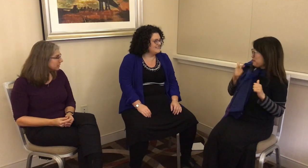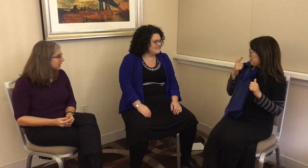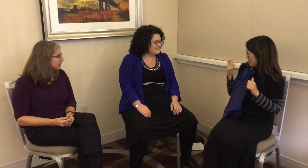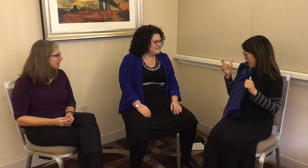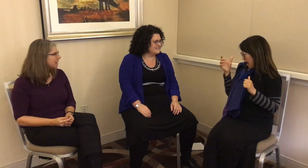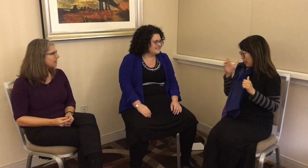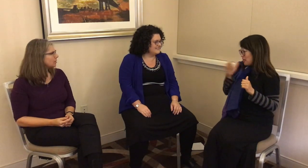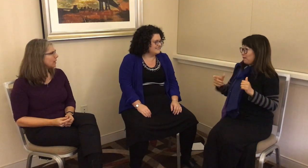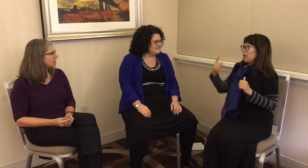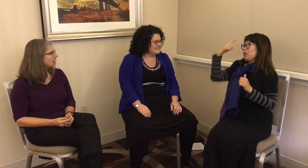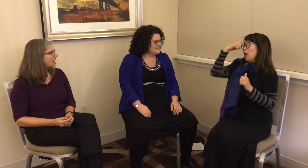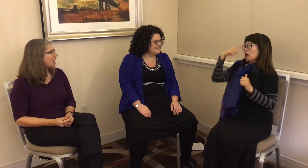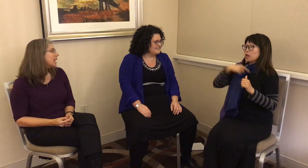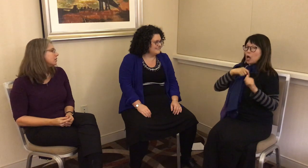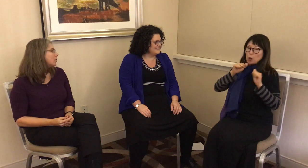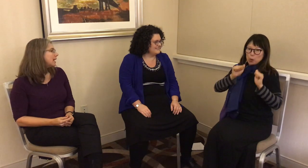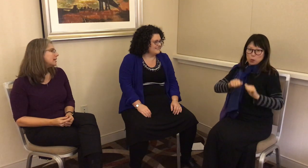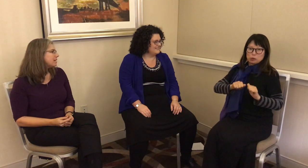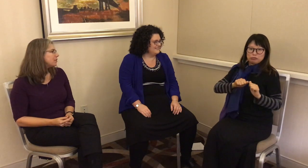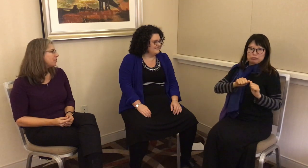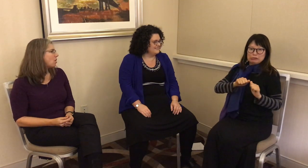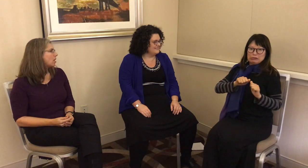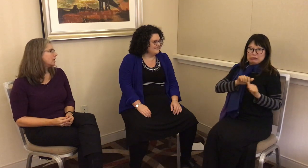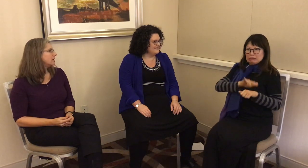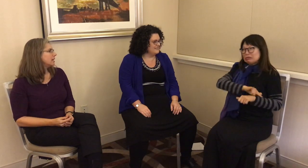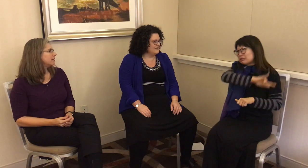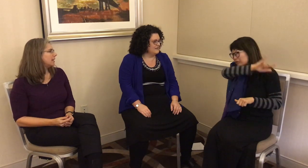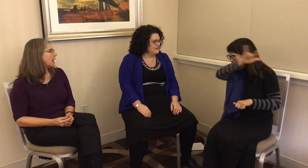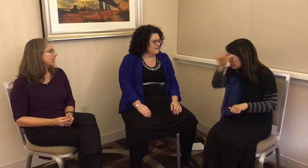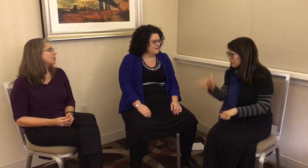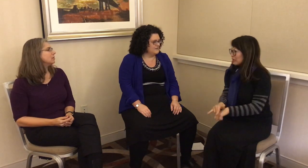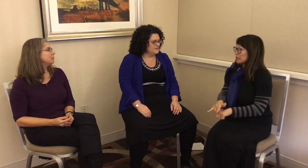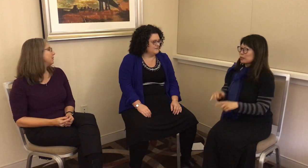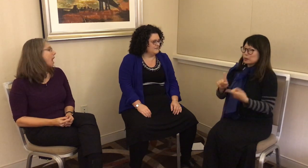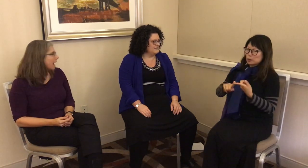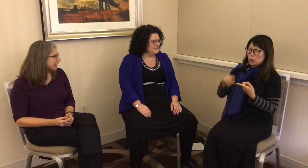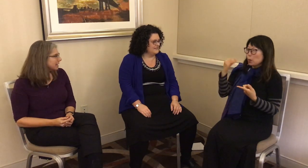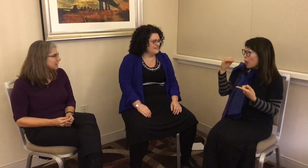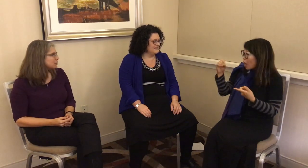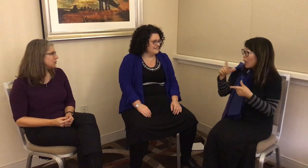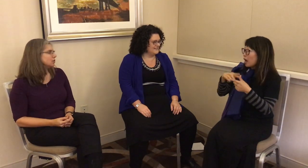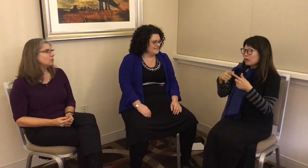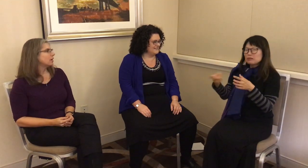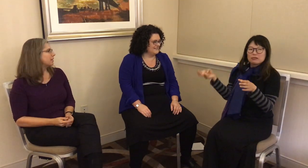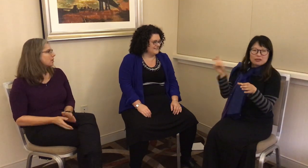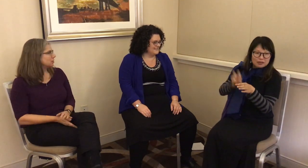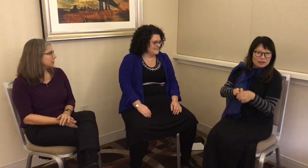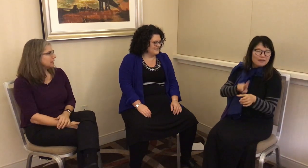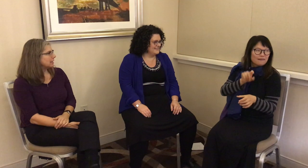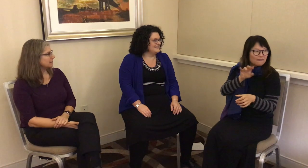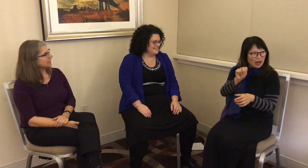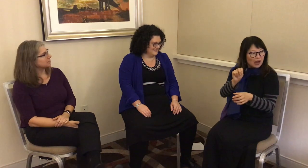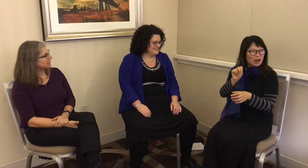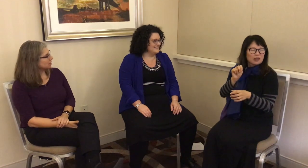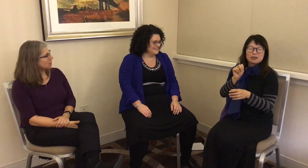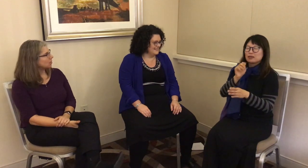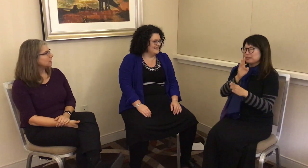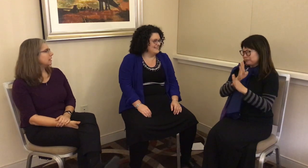that I thought – well, I’d never thought that I could fly to another country like Mexico